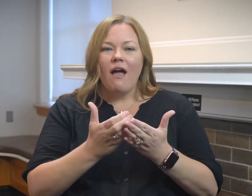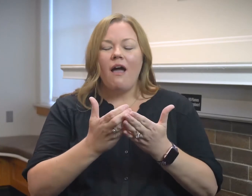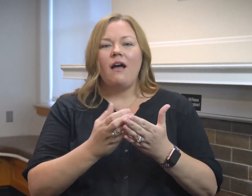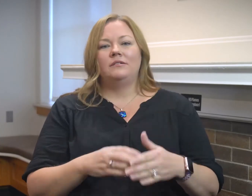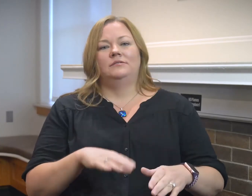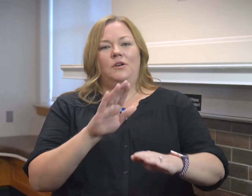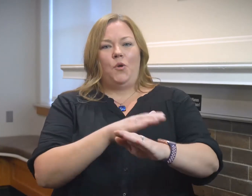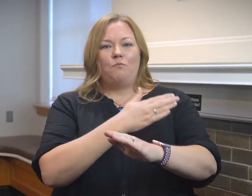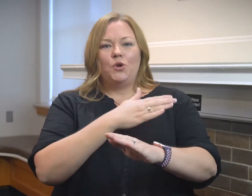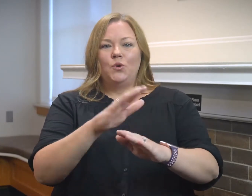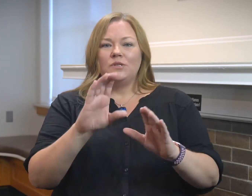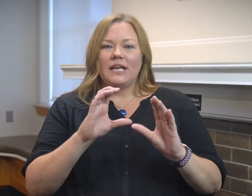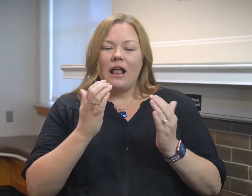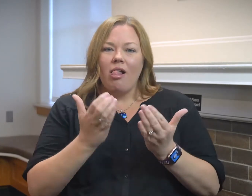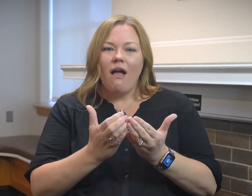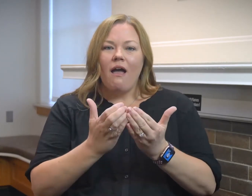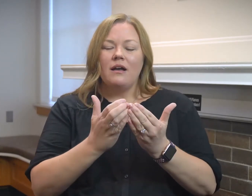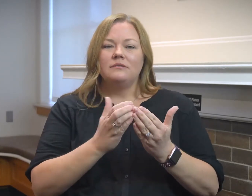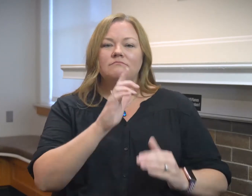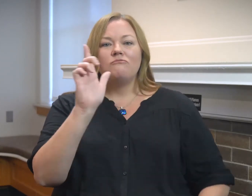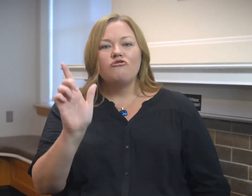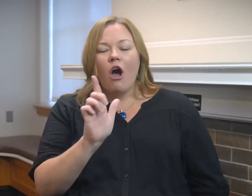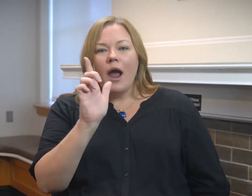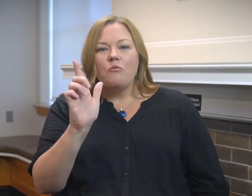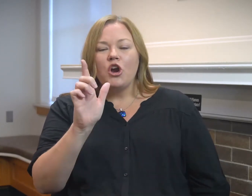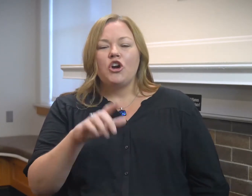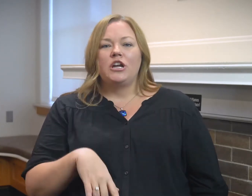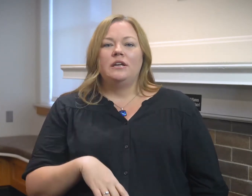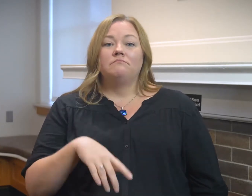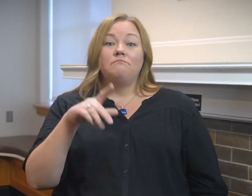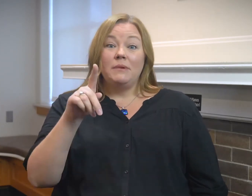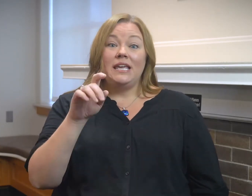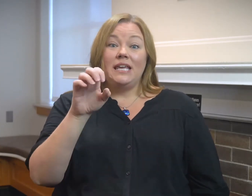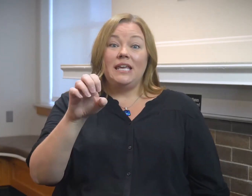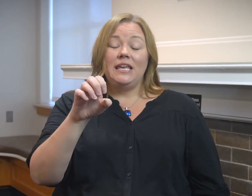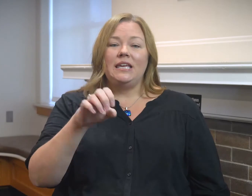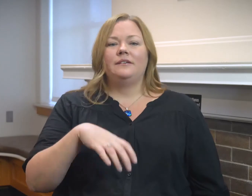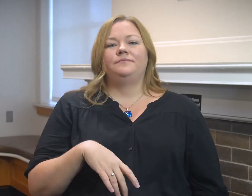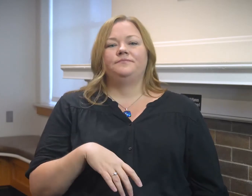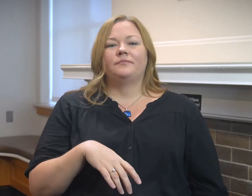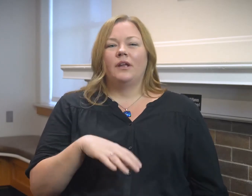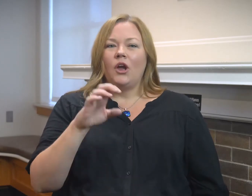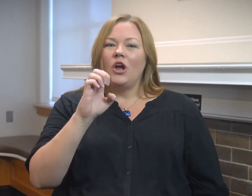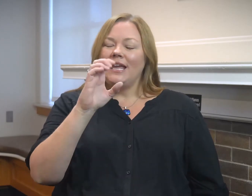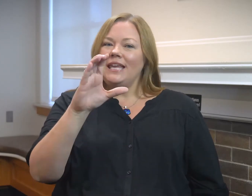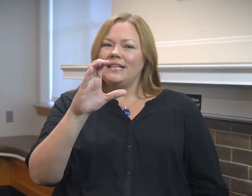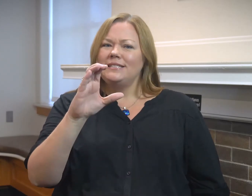What are some examples? Art class, music class, library, P.E.